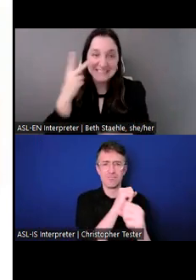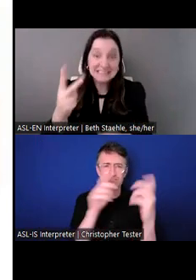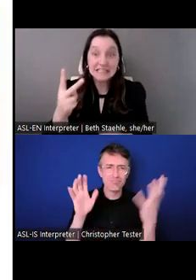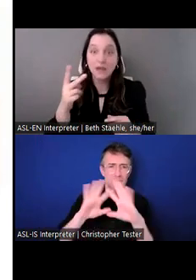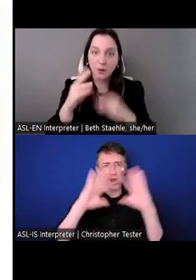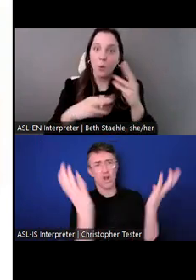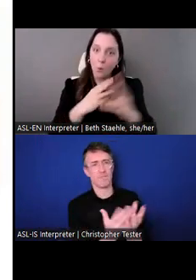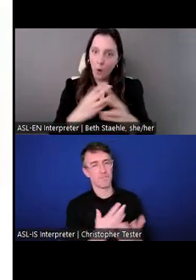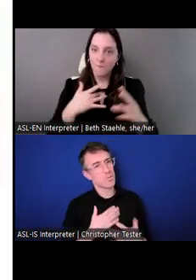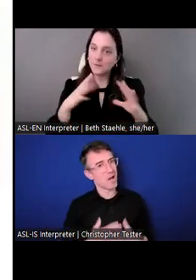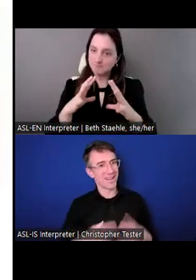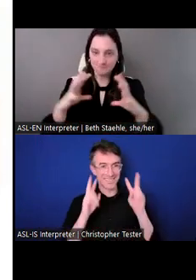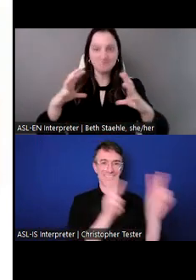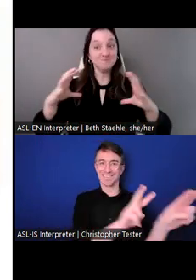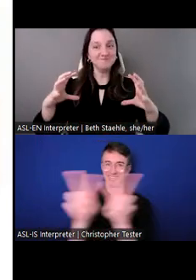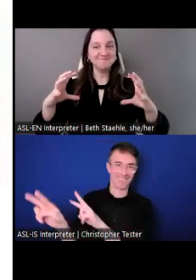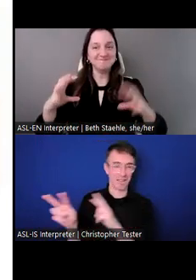And we have positions all over the world.